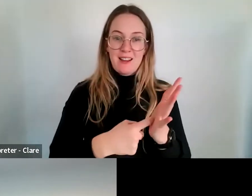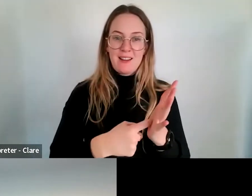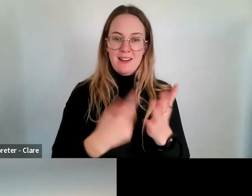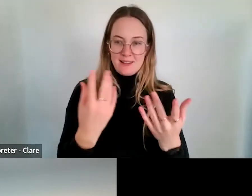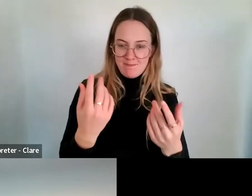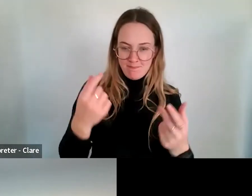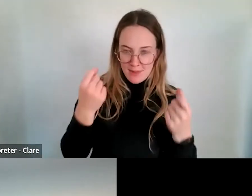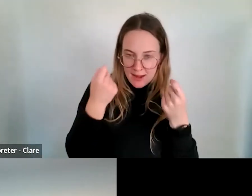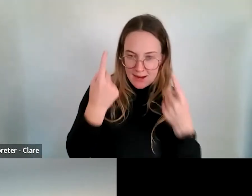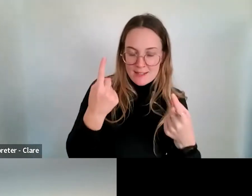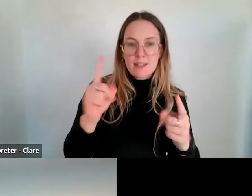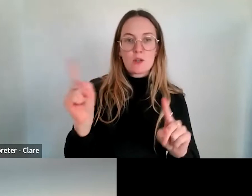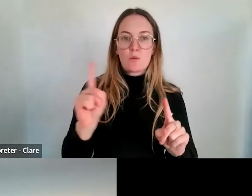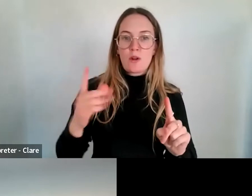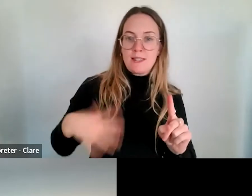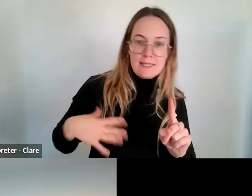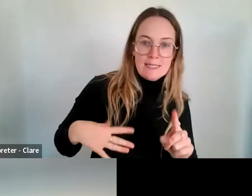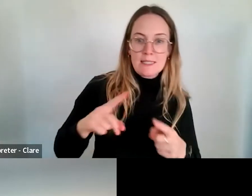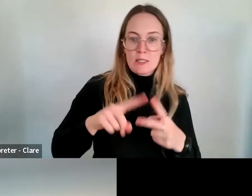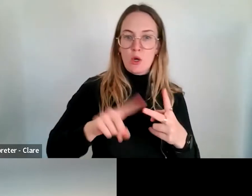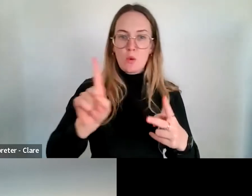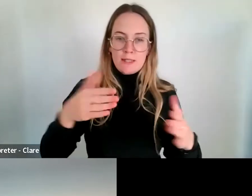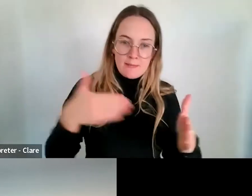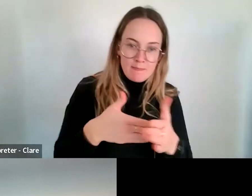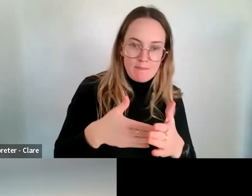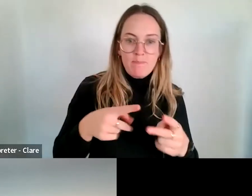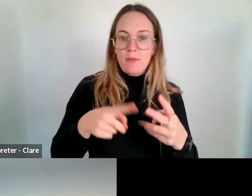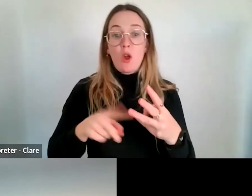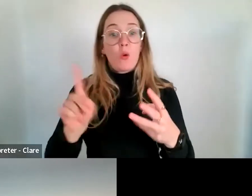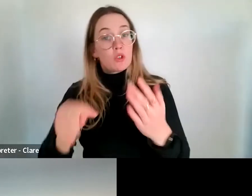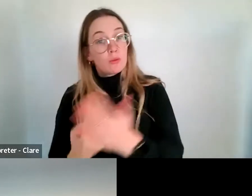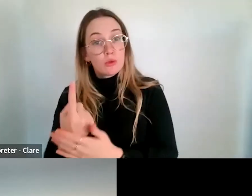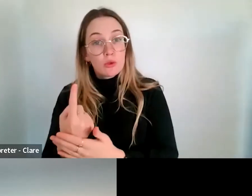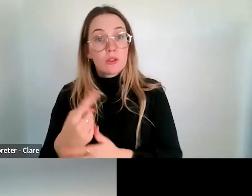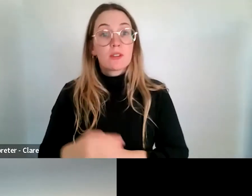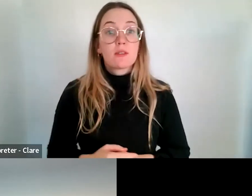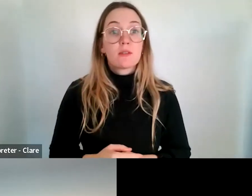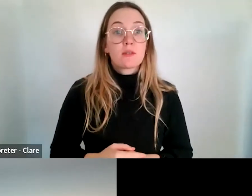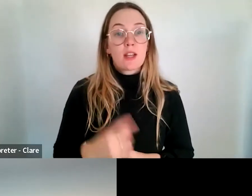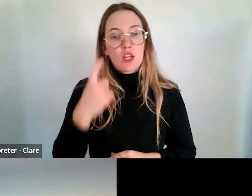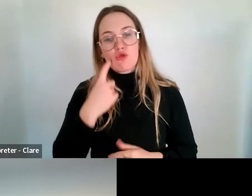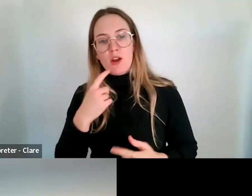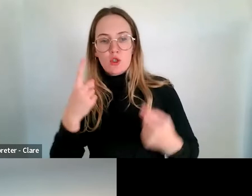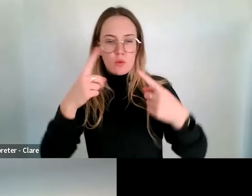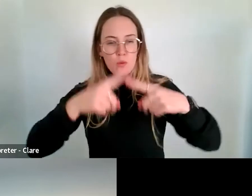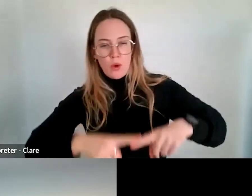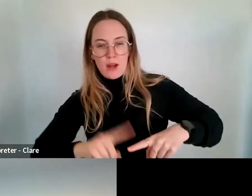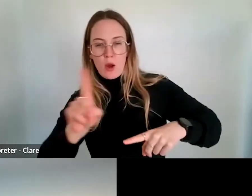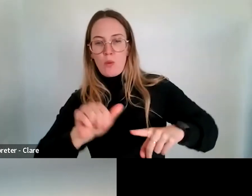current needs and challenges and opportunities are and kind of work from there. Terrific.